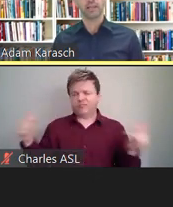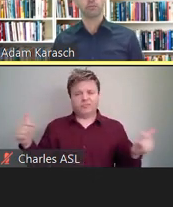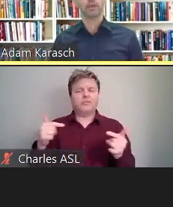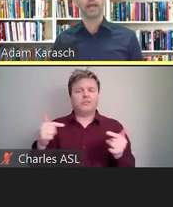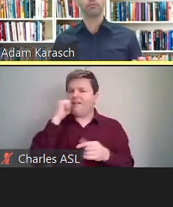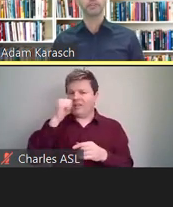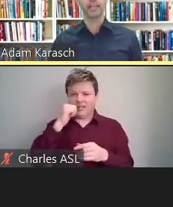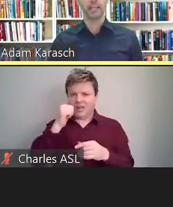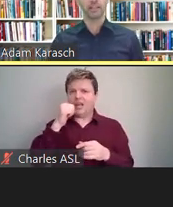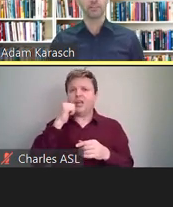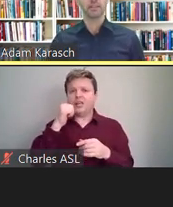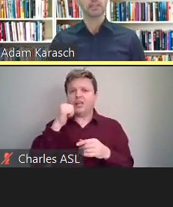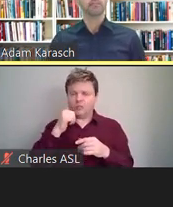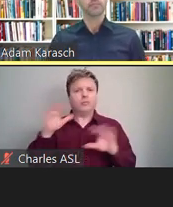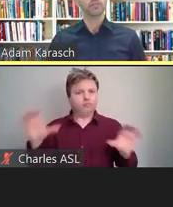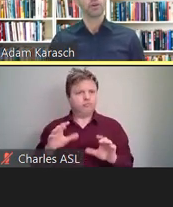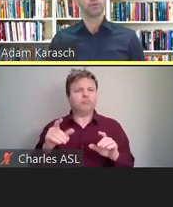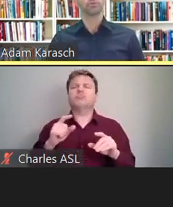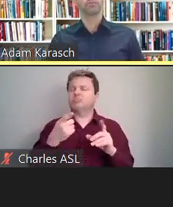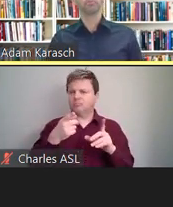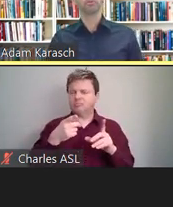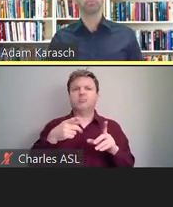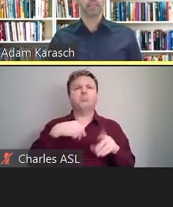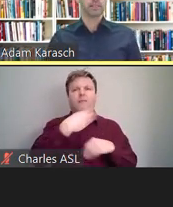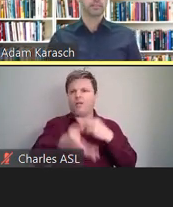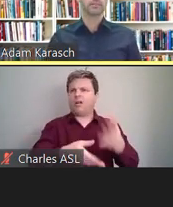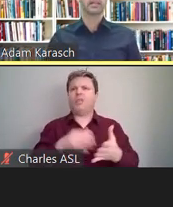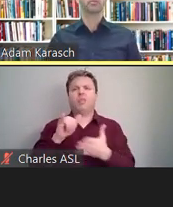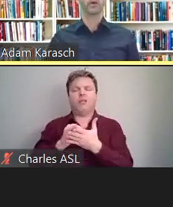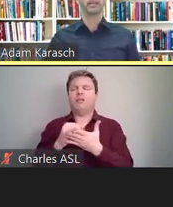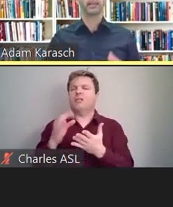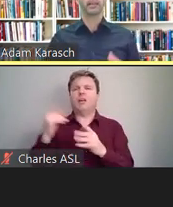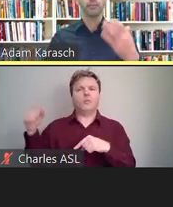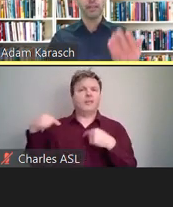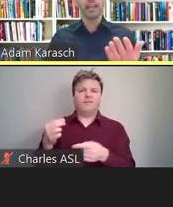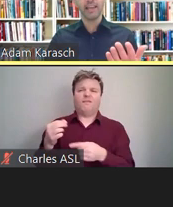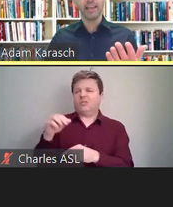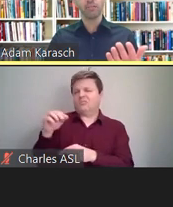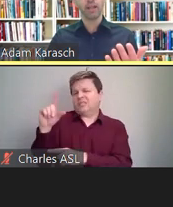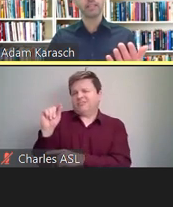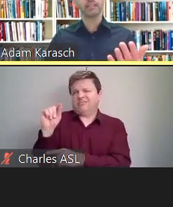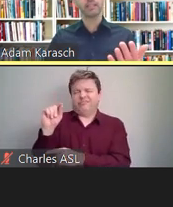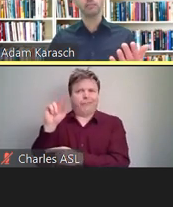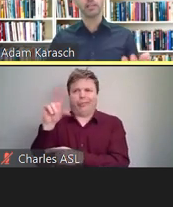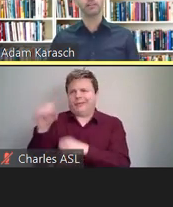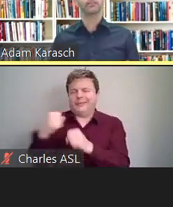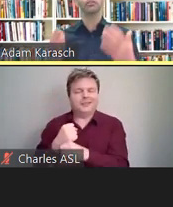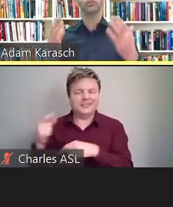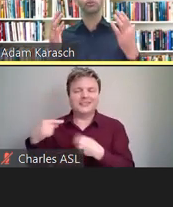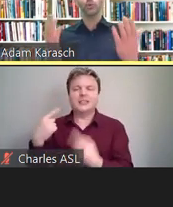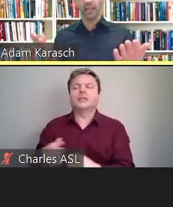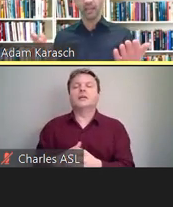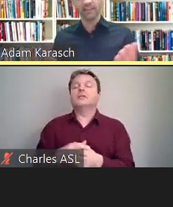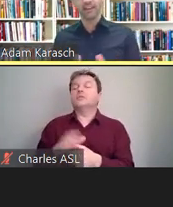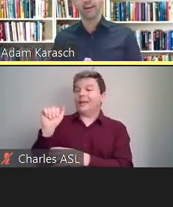and we have for decades. So remember, please, that when it comes to ADA compliance accommodations, don't wing it.